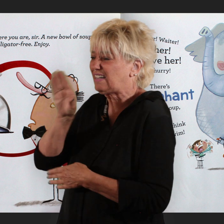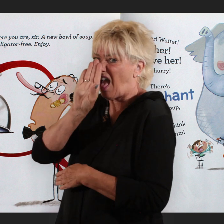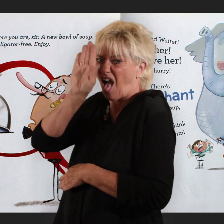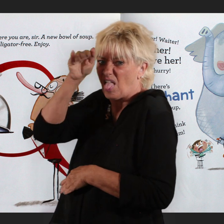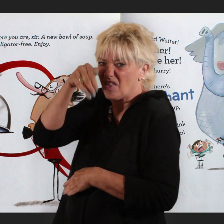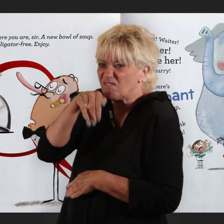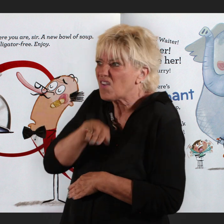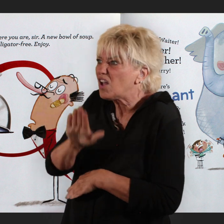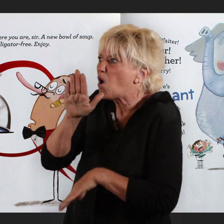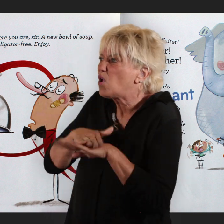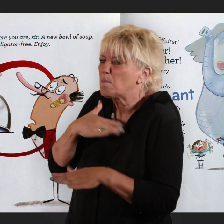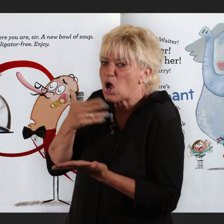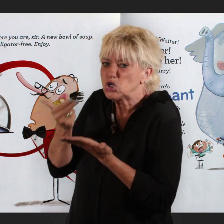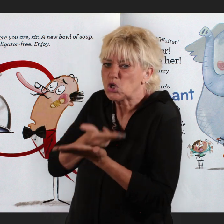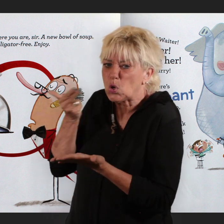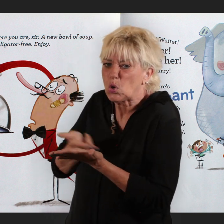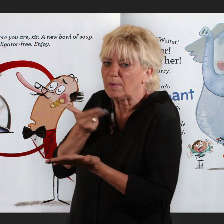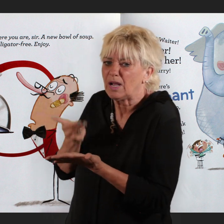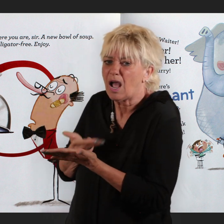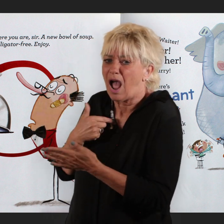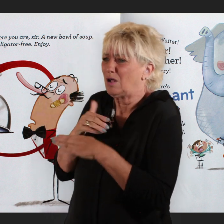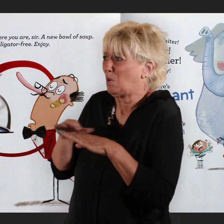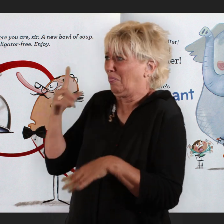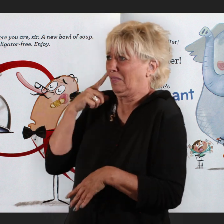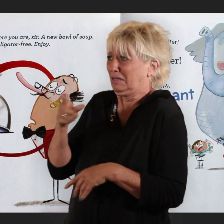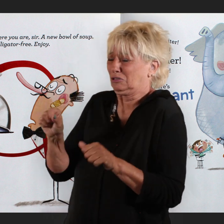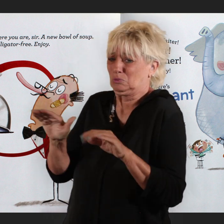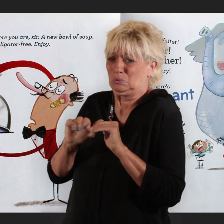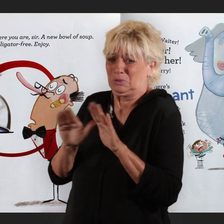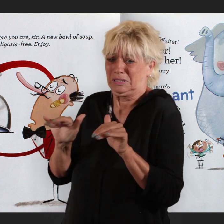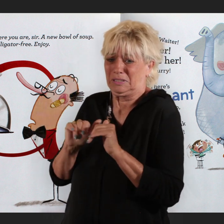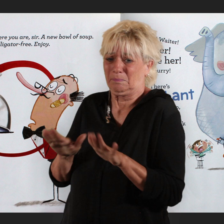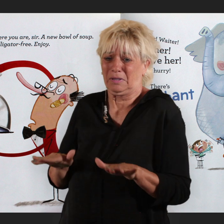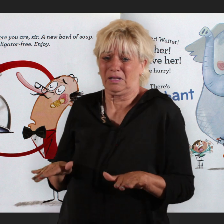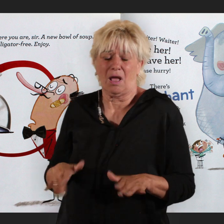There's an elephant in my soup, and I don't think she can swim!